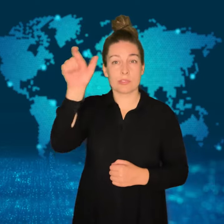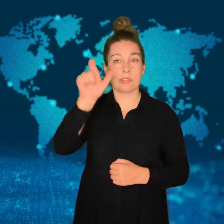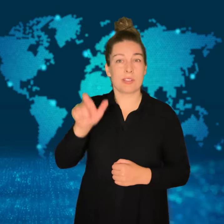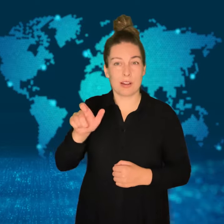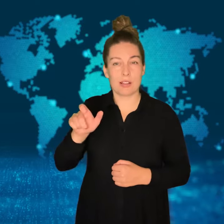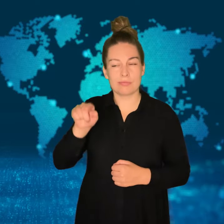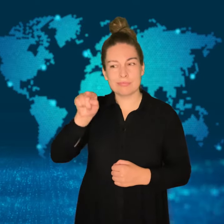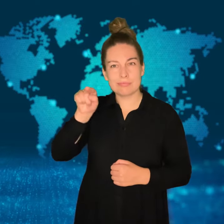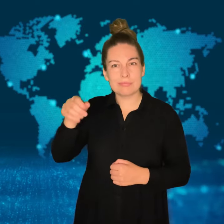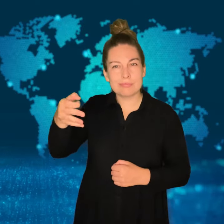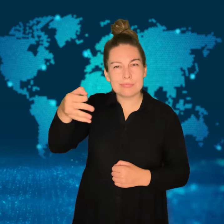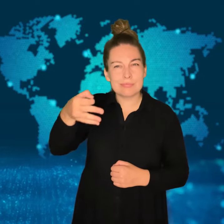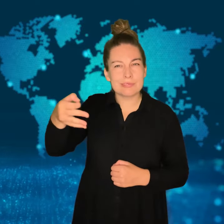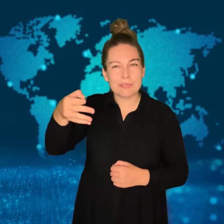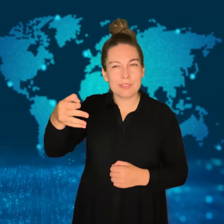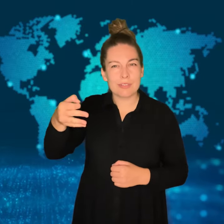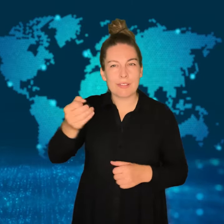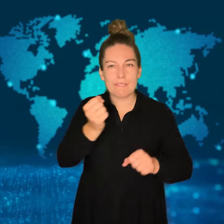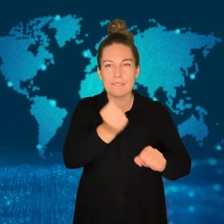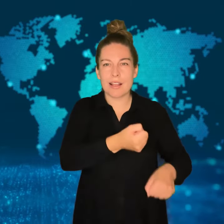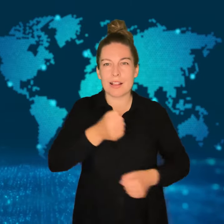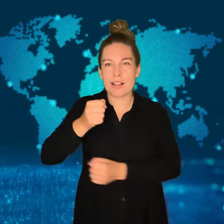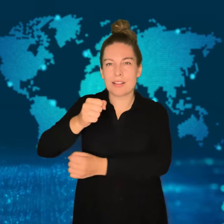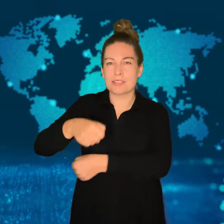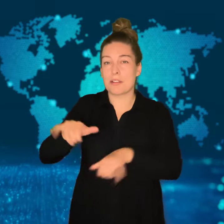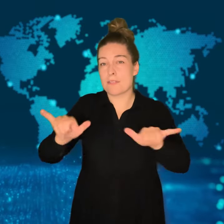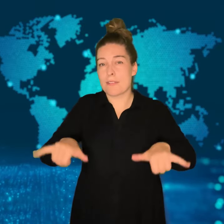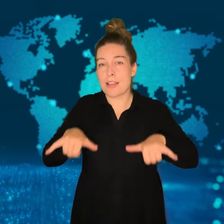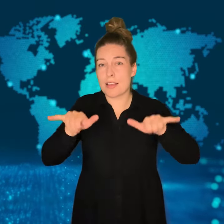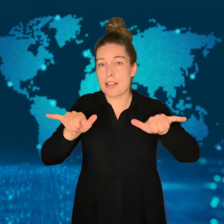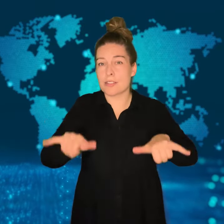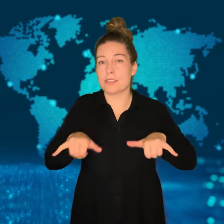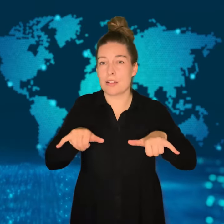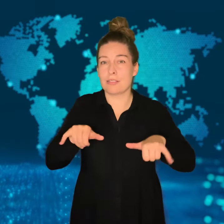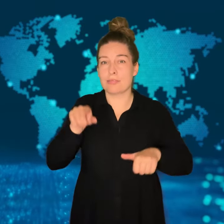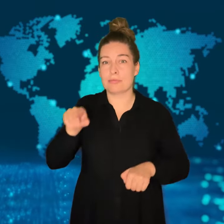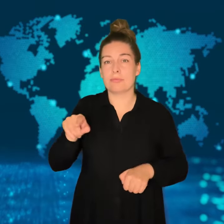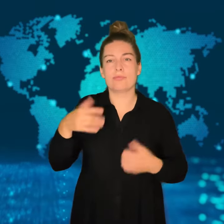[MONIKA]: Venice, Italy, plans to approve "entry tickets" that